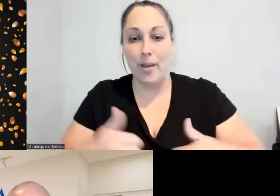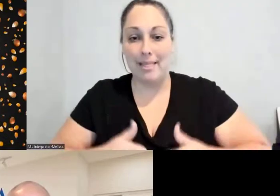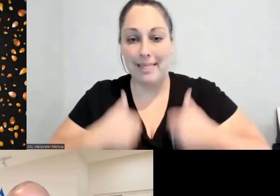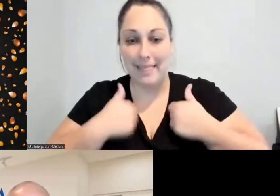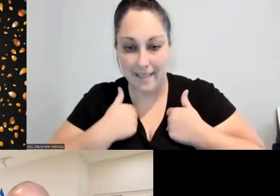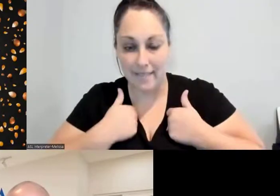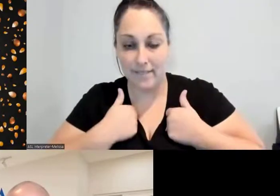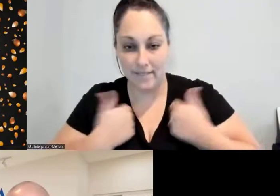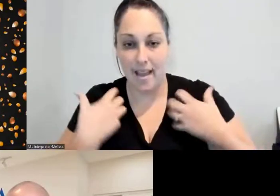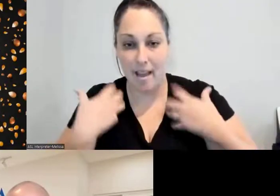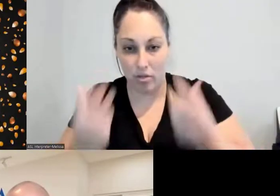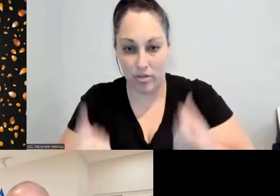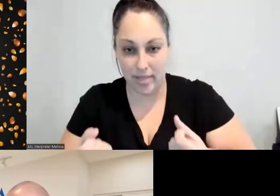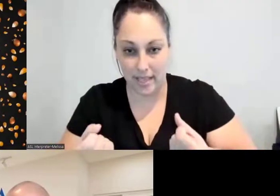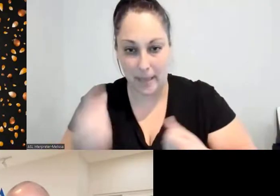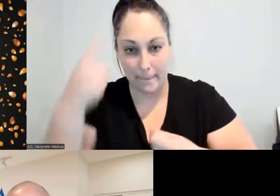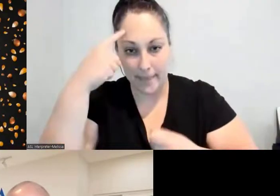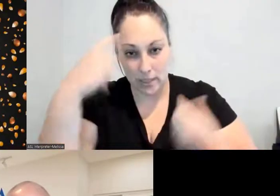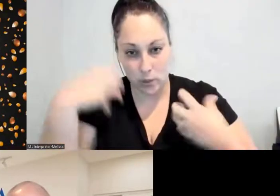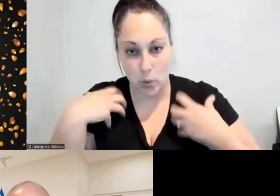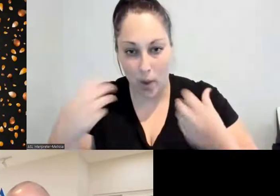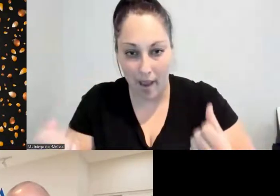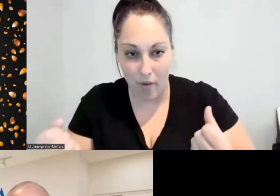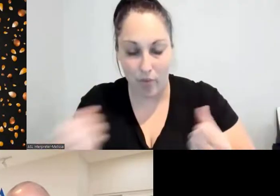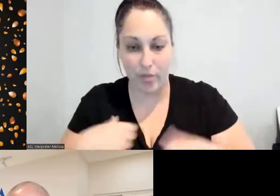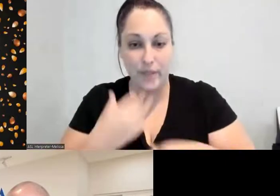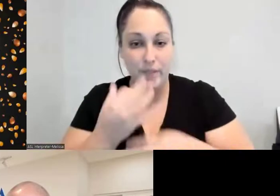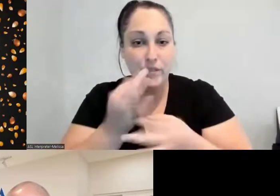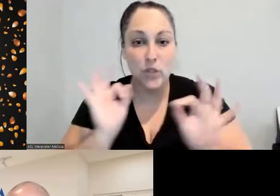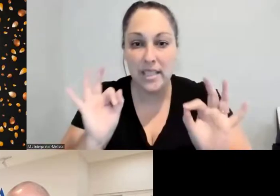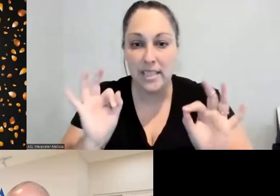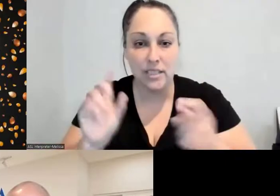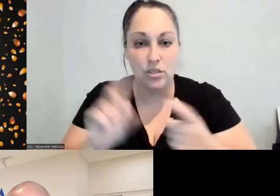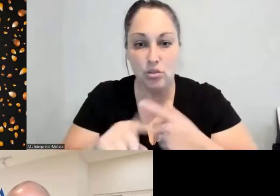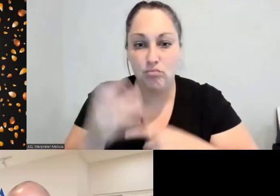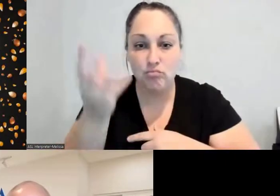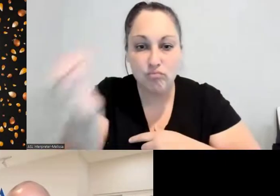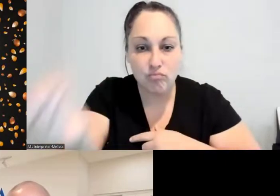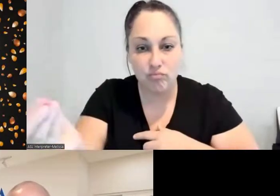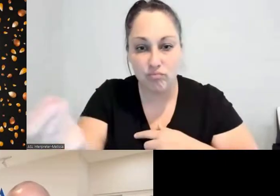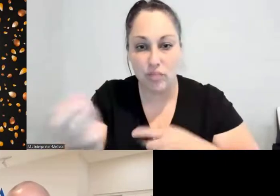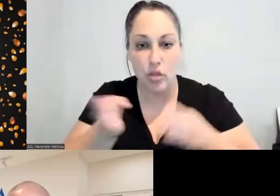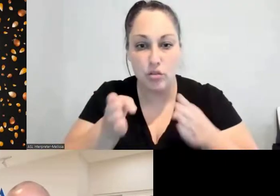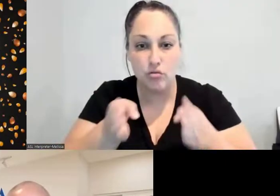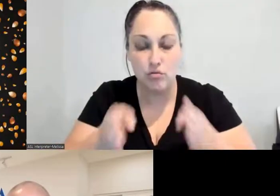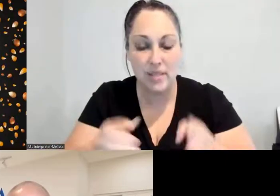I need to be free to run down the street and not have to worry about the possibility of being called the N‑word, which could